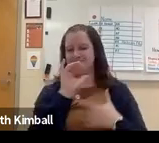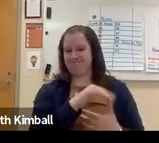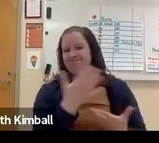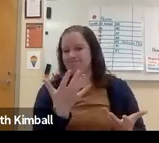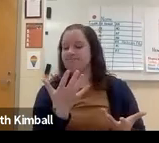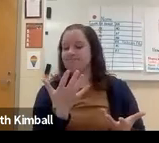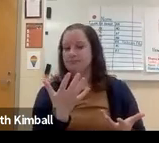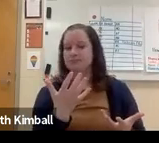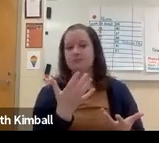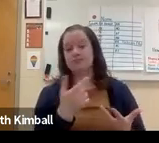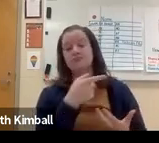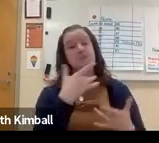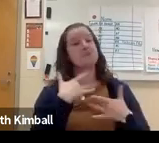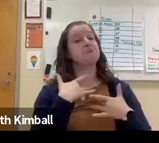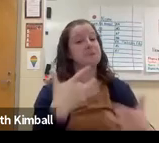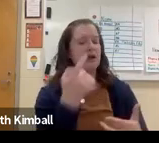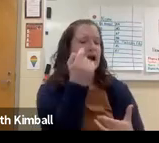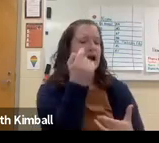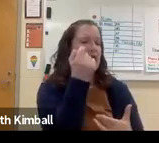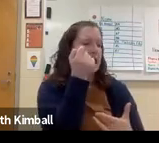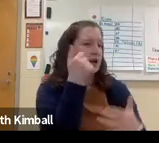they need to get up and they need that additional practice.